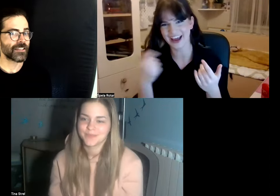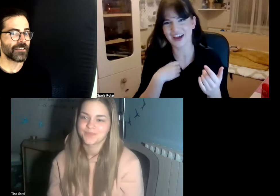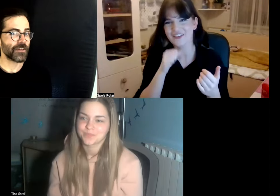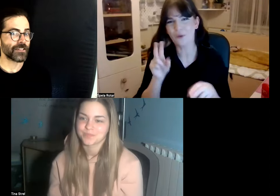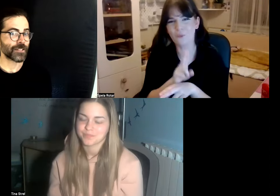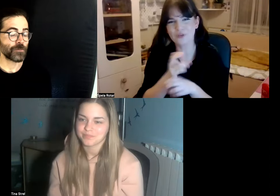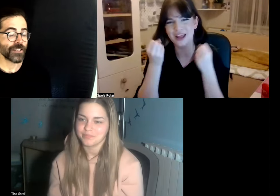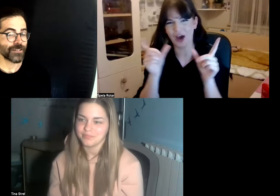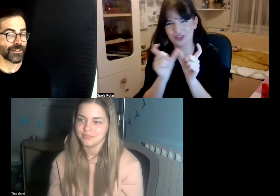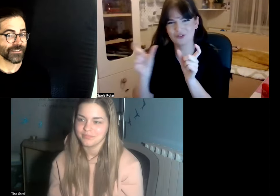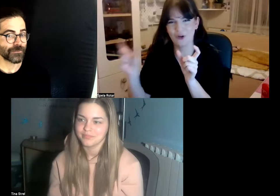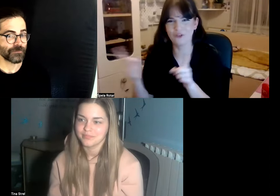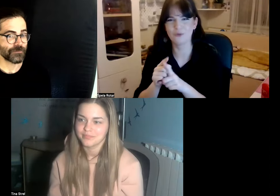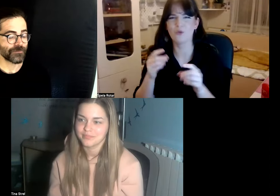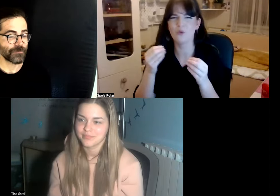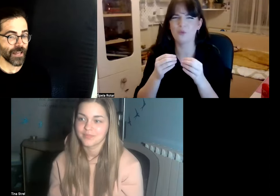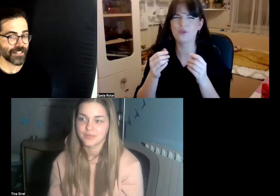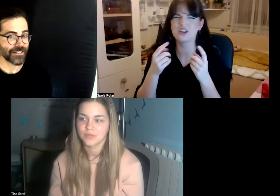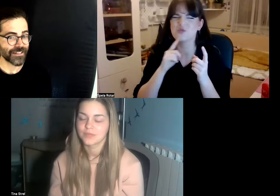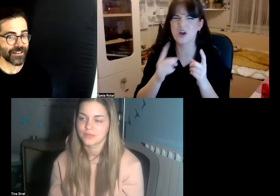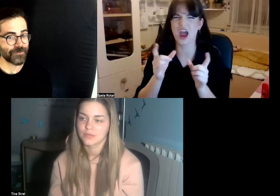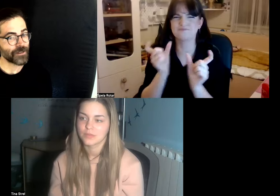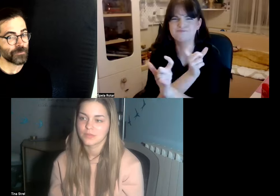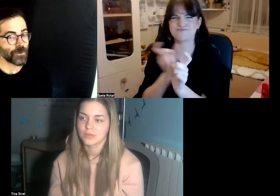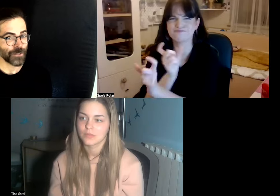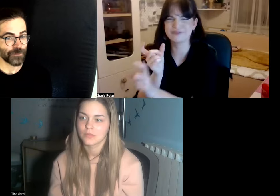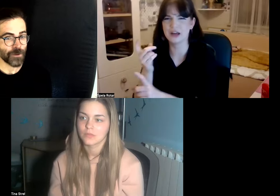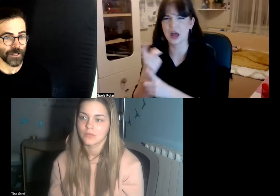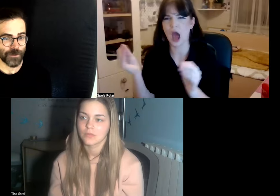the facial expression plays a very important role as well